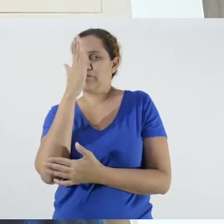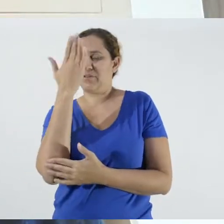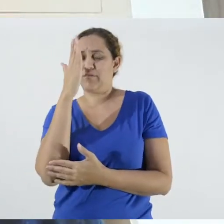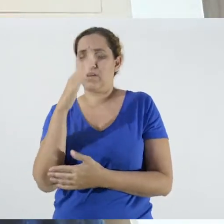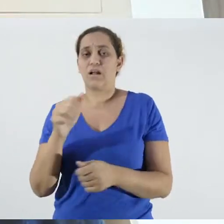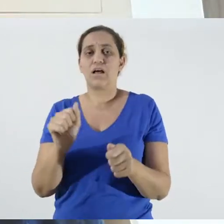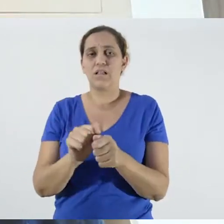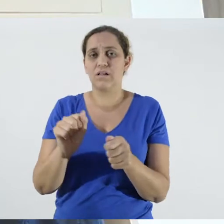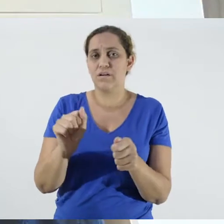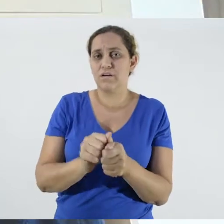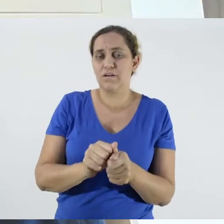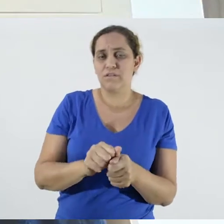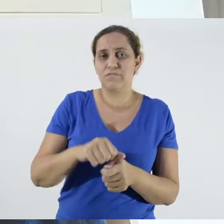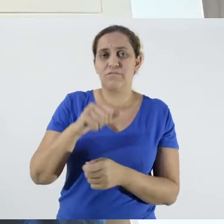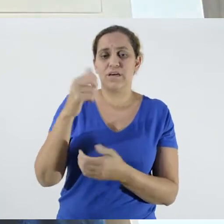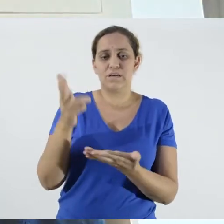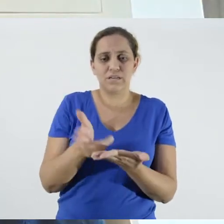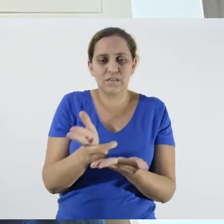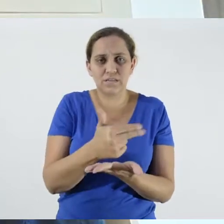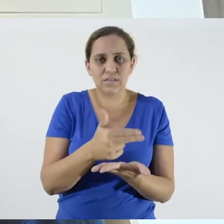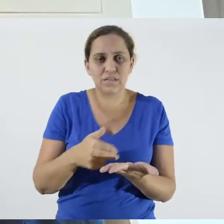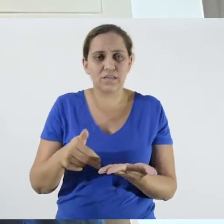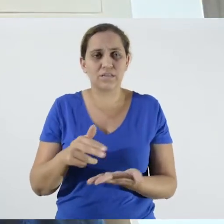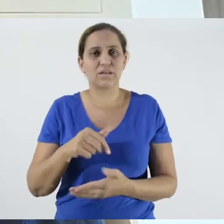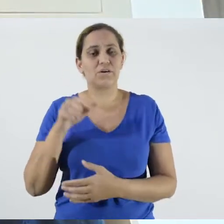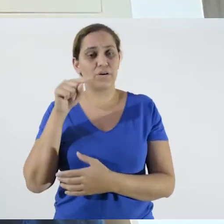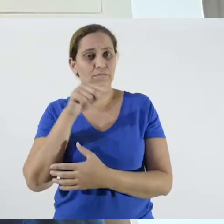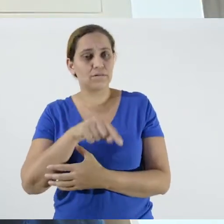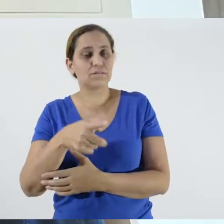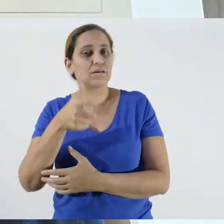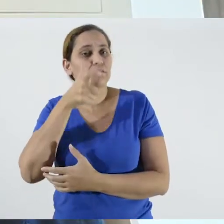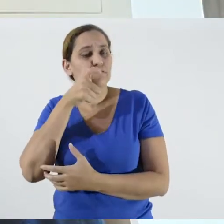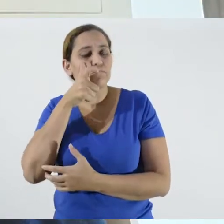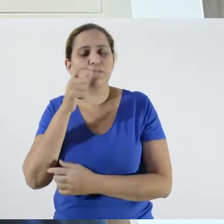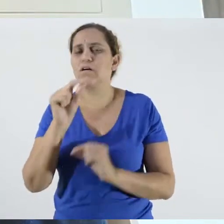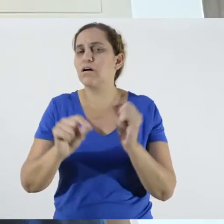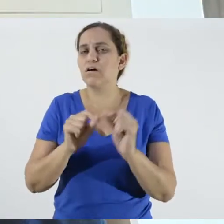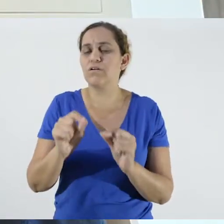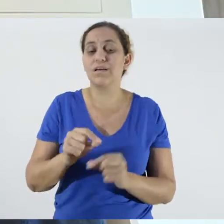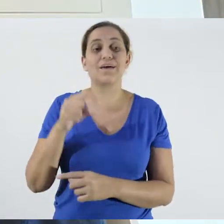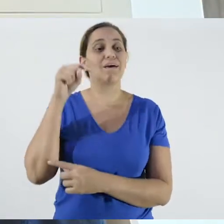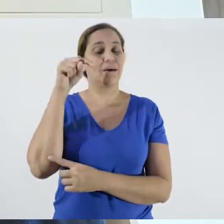drawing. You can see that the coronavirus